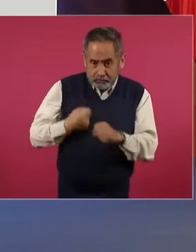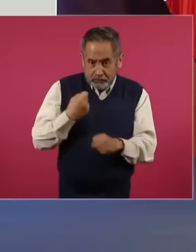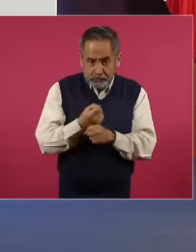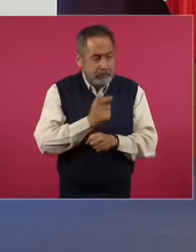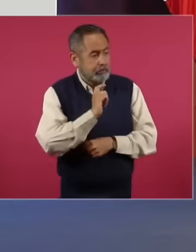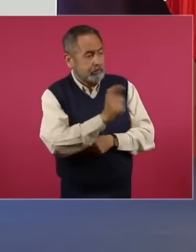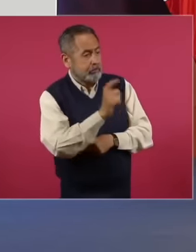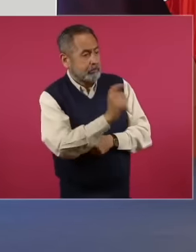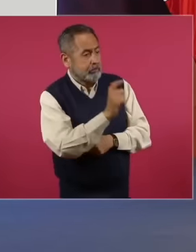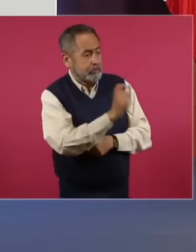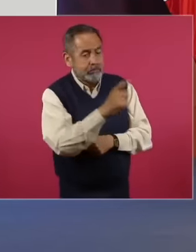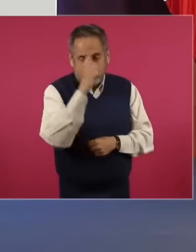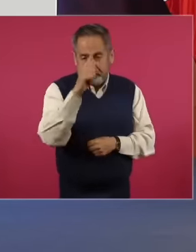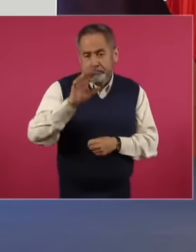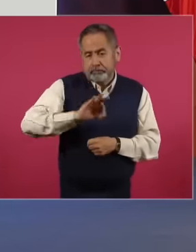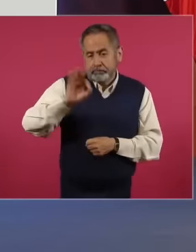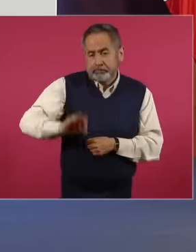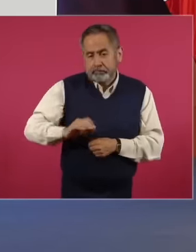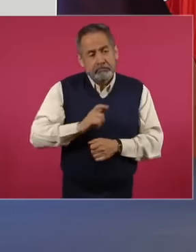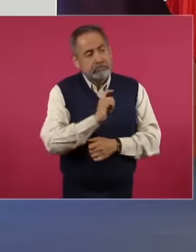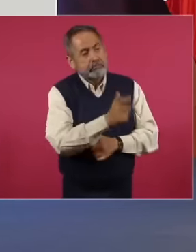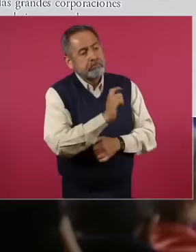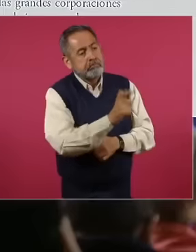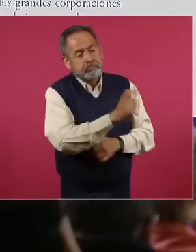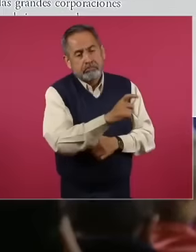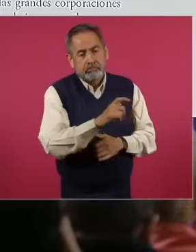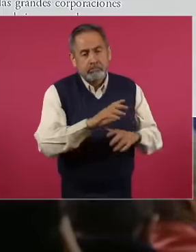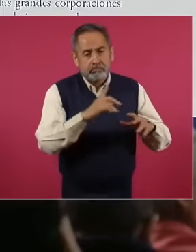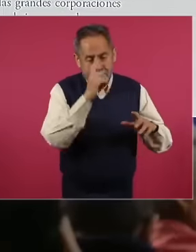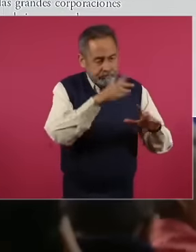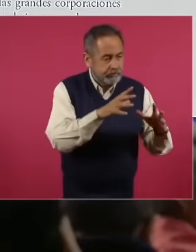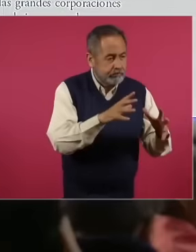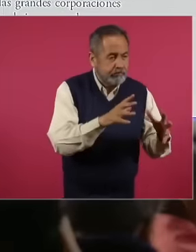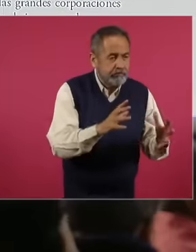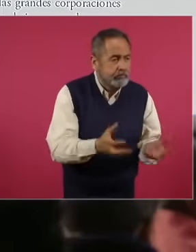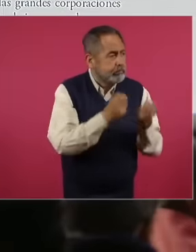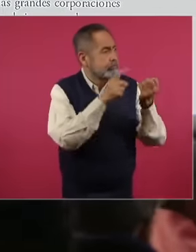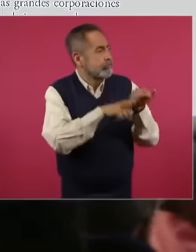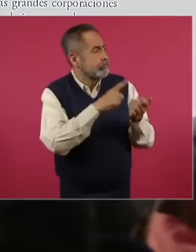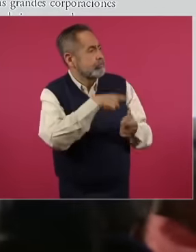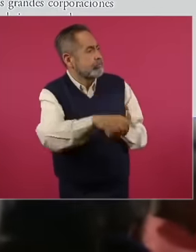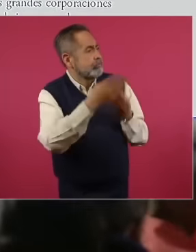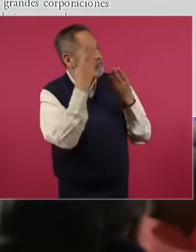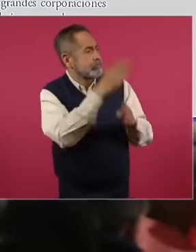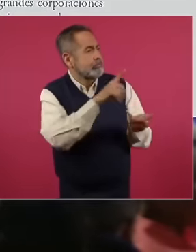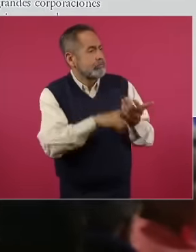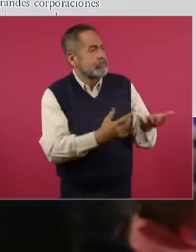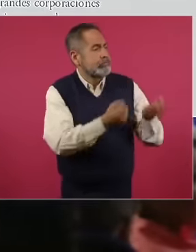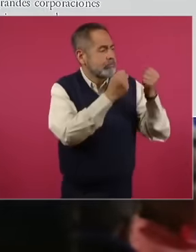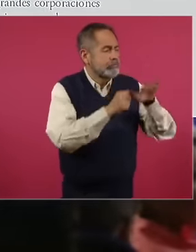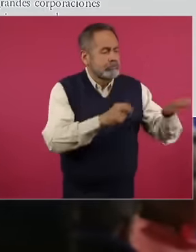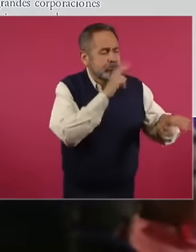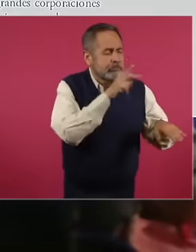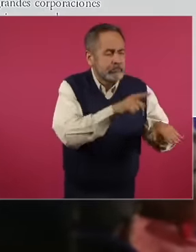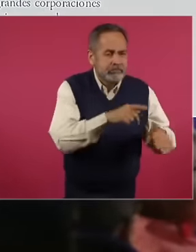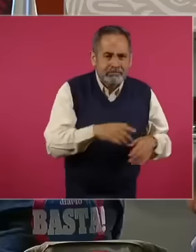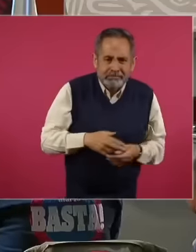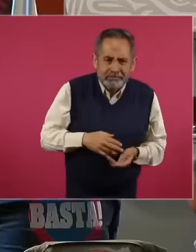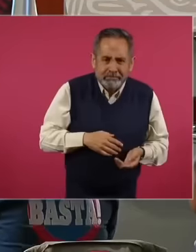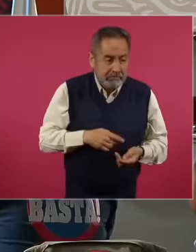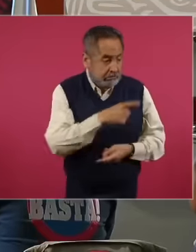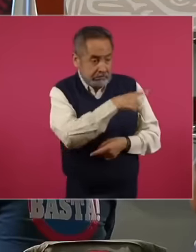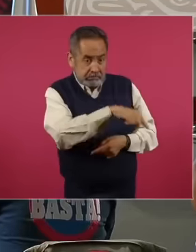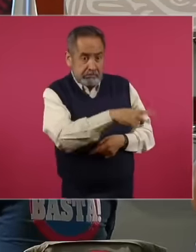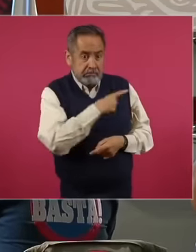interest payments to save those at the top and convert their debts into